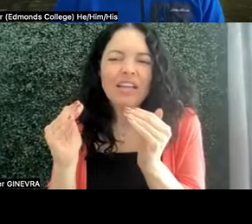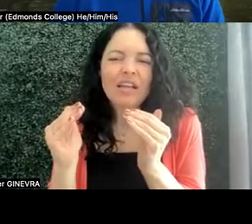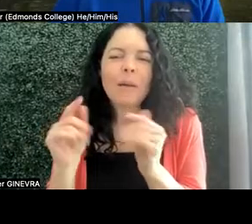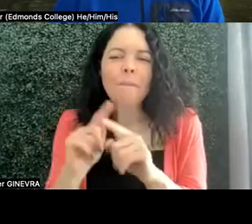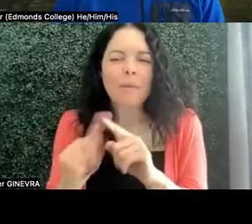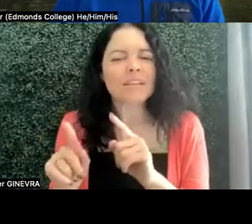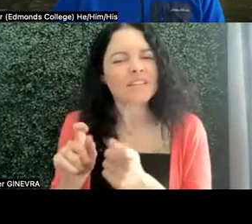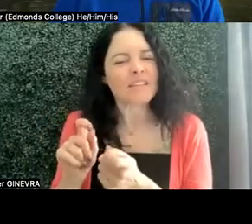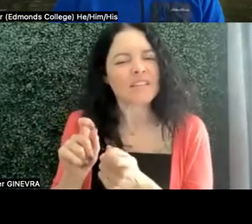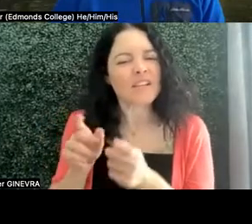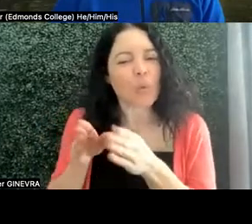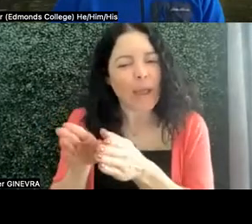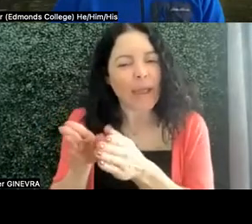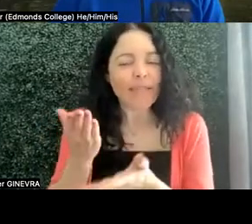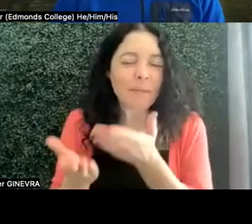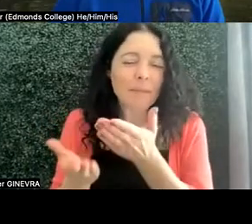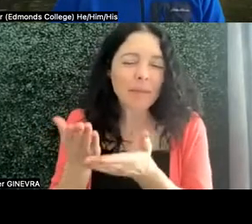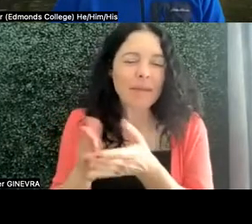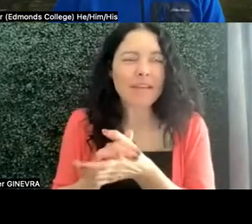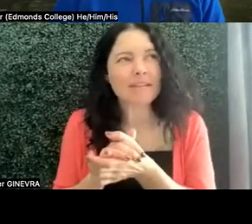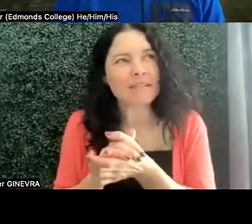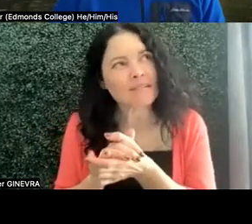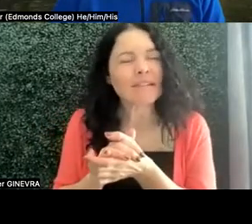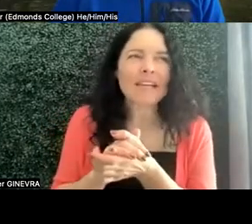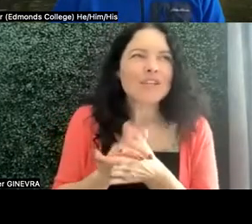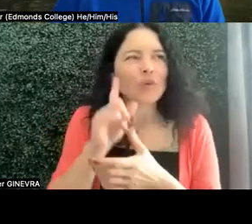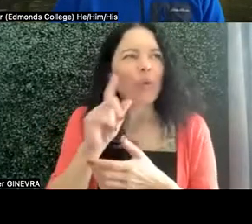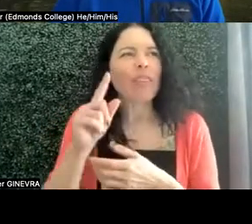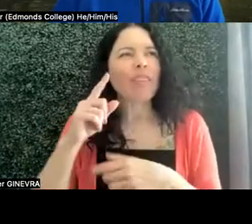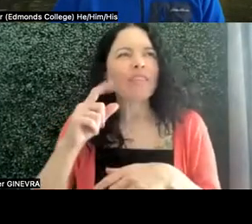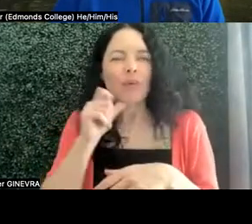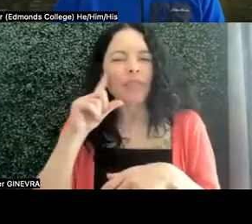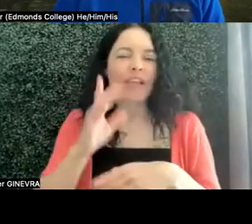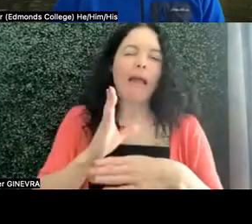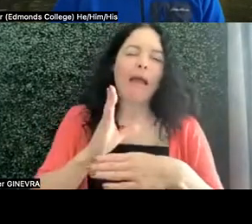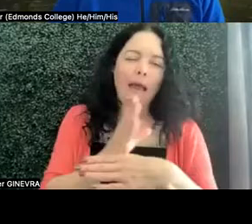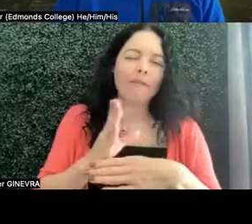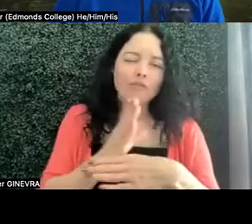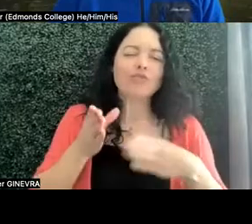that may not be considered average within the student population.